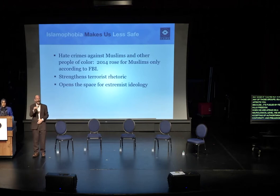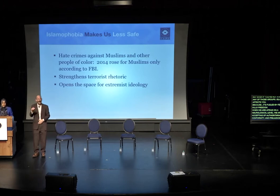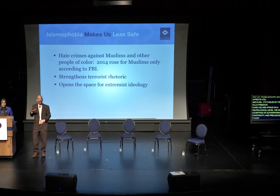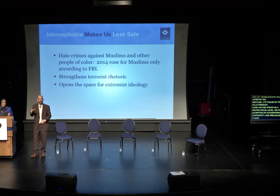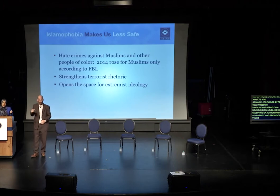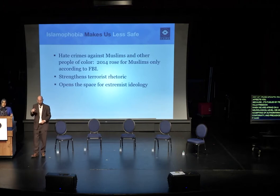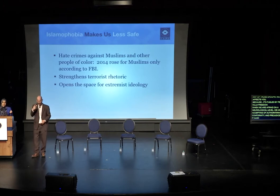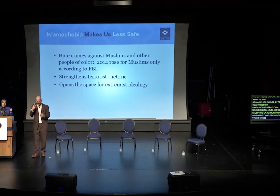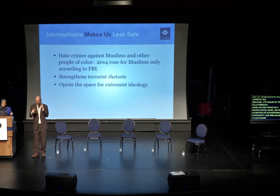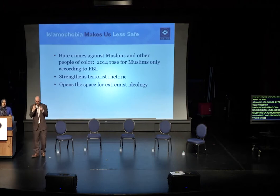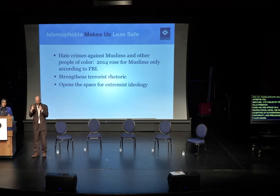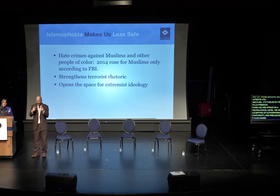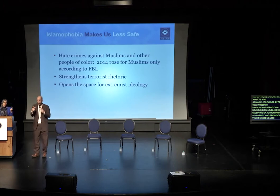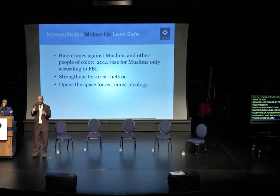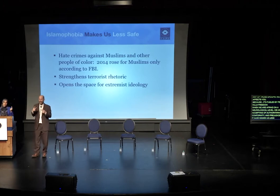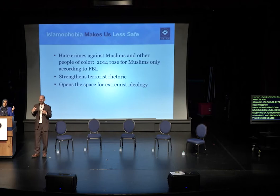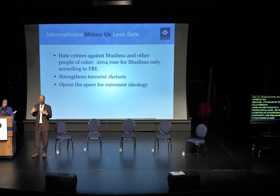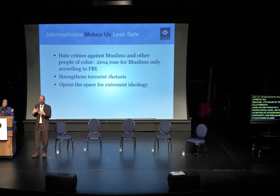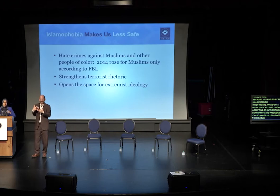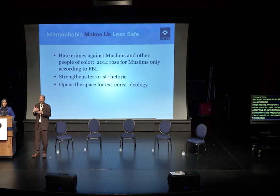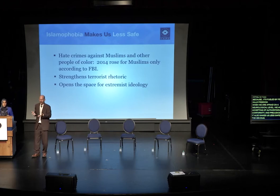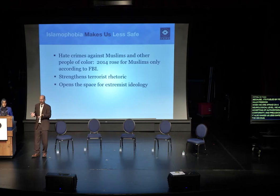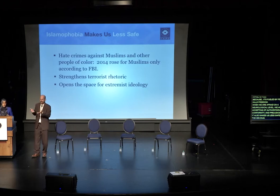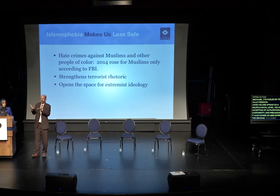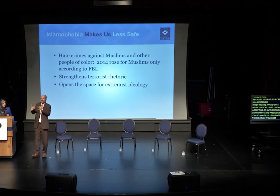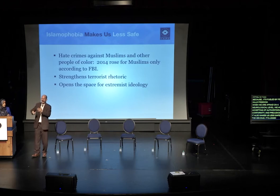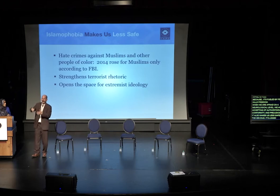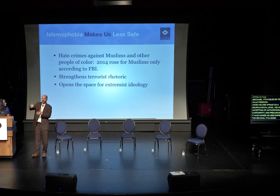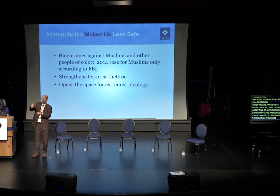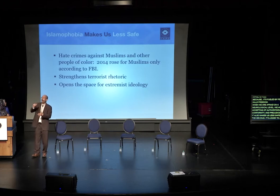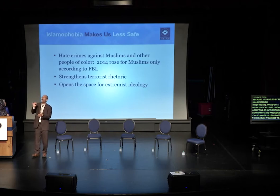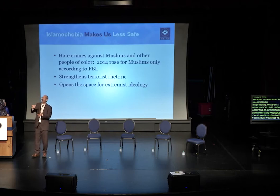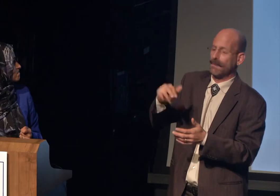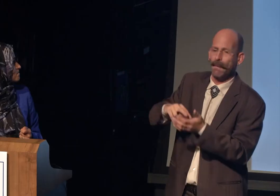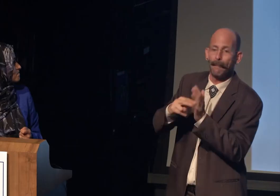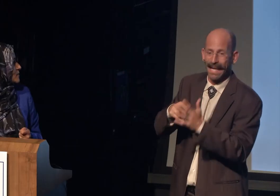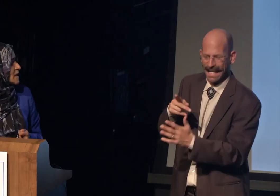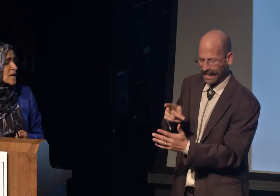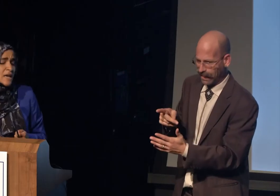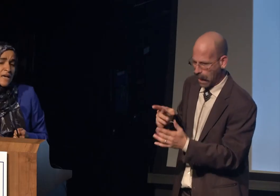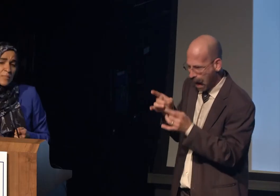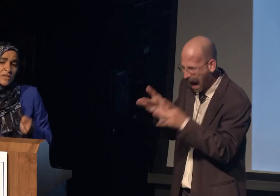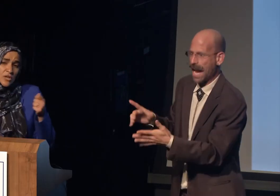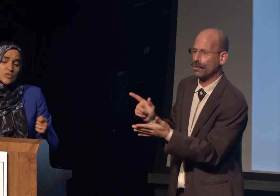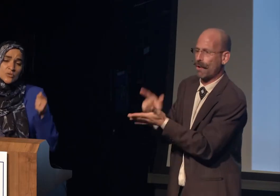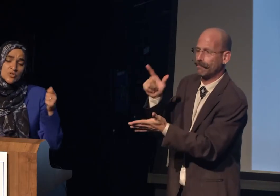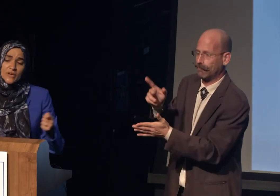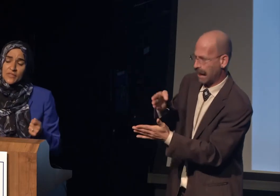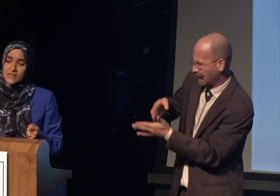against Muslims and those perceived to be Muslim.